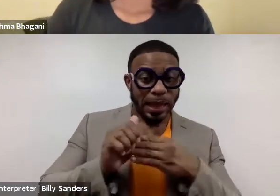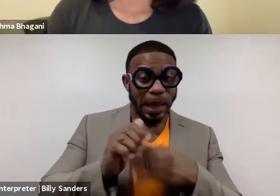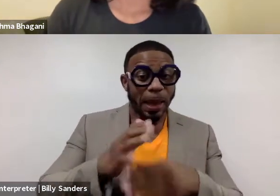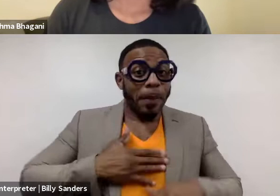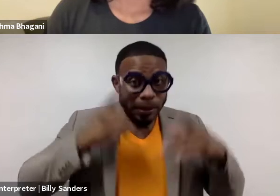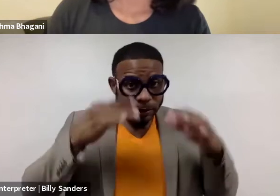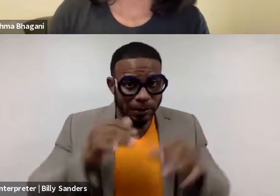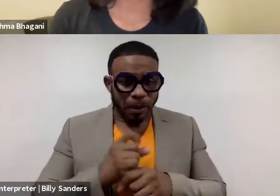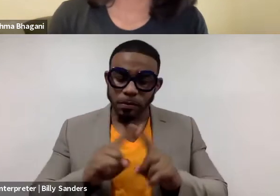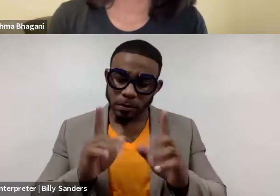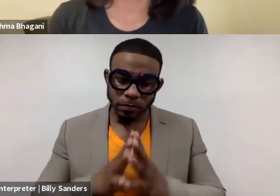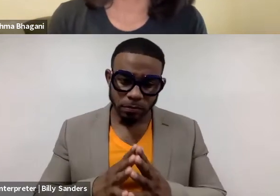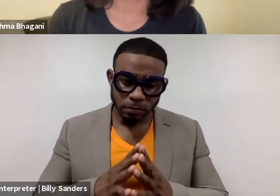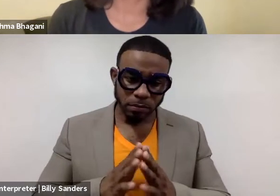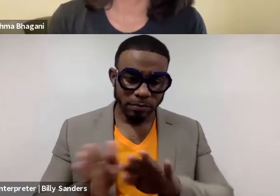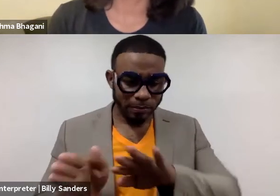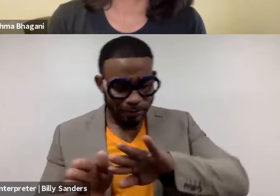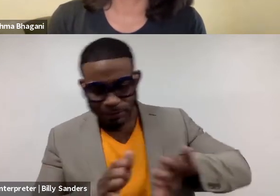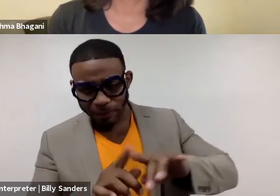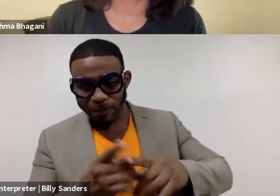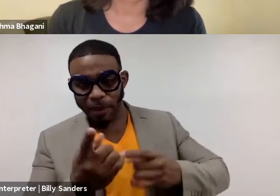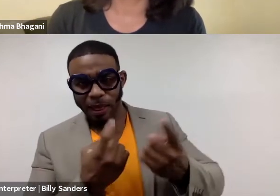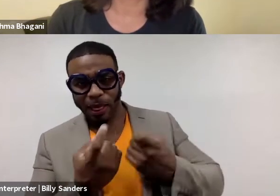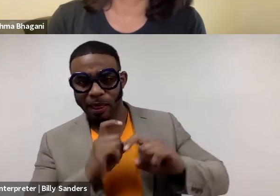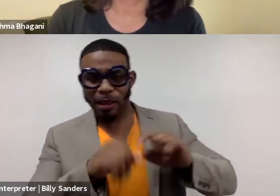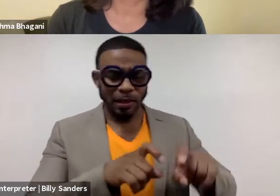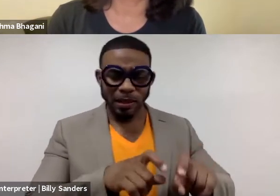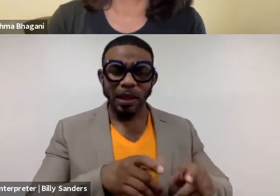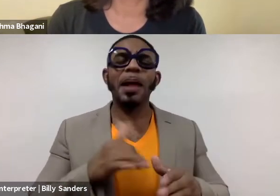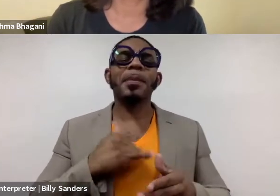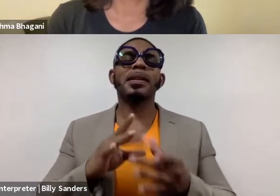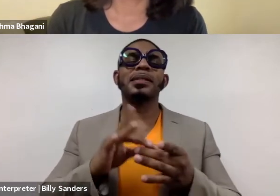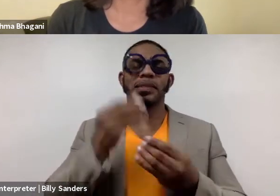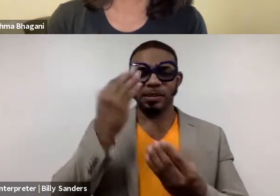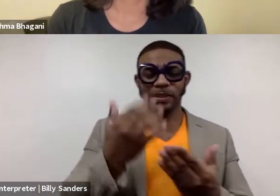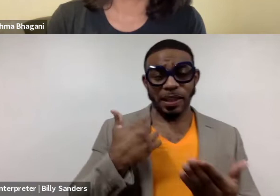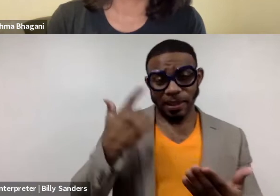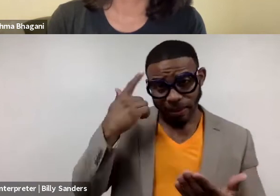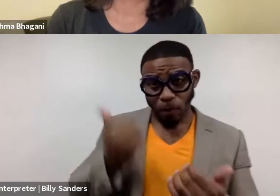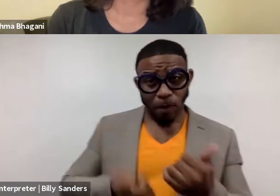But aside from asking questions, allow me to say that I think one of the most important things